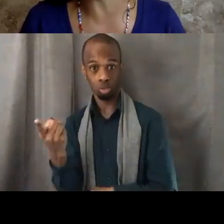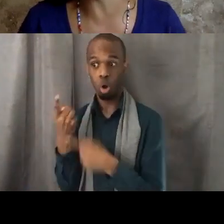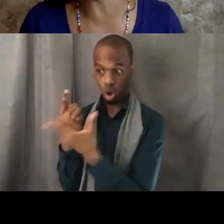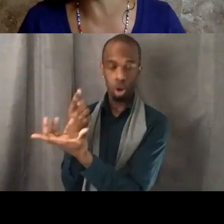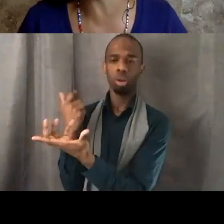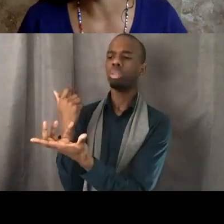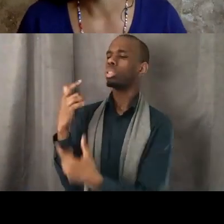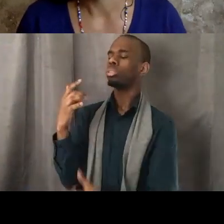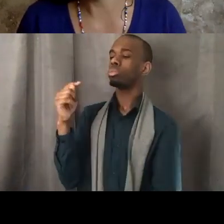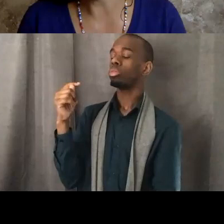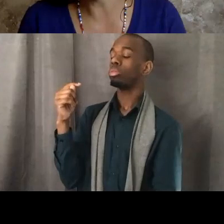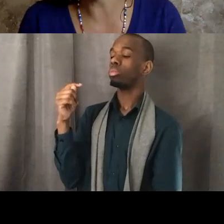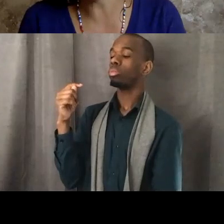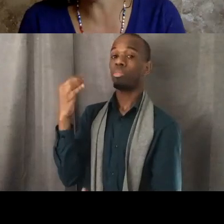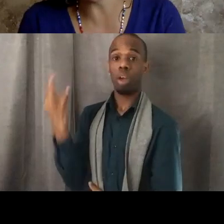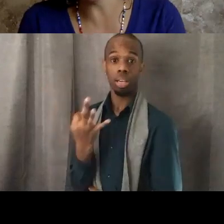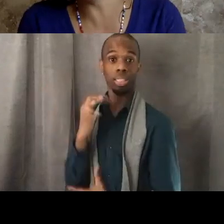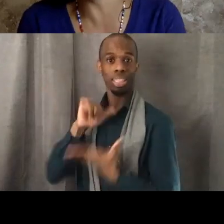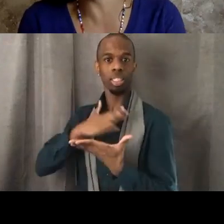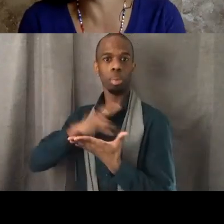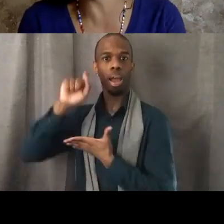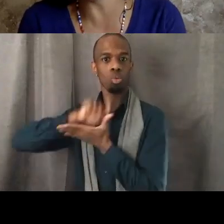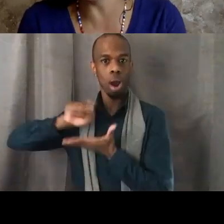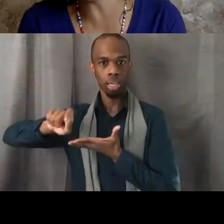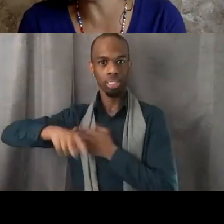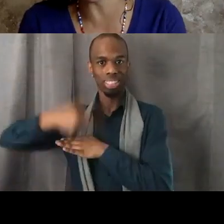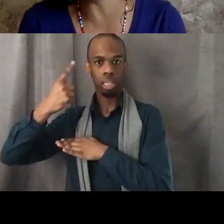And so that way I'll get to be alliance sometimes